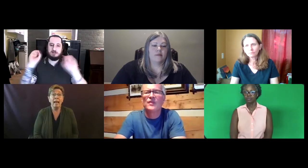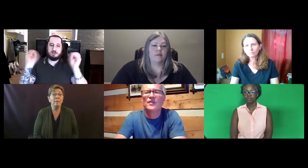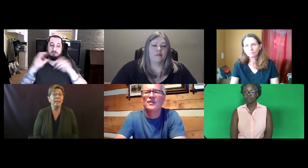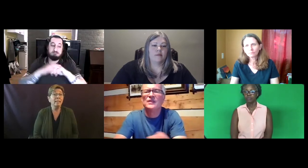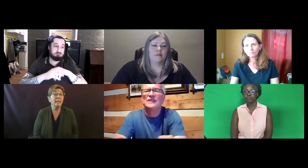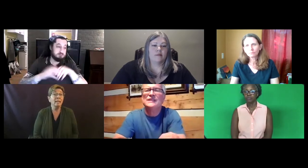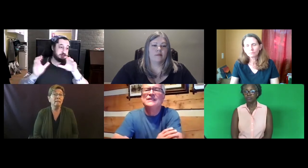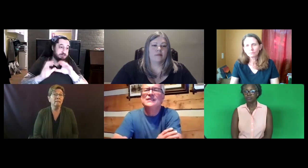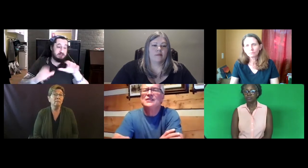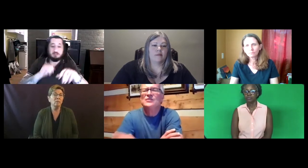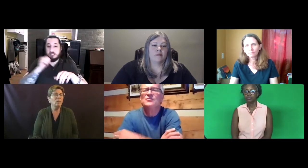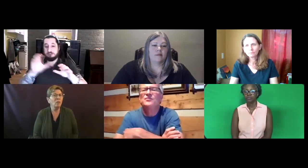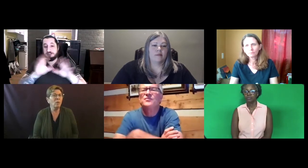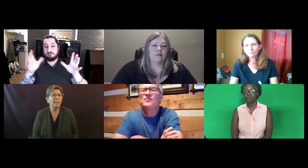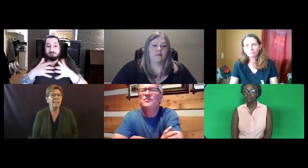And many said that well, you know, it doesn't impact me at all.